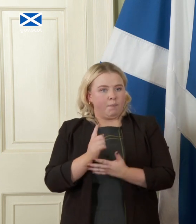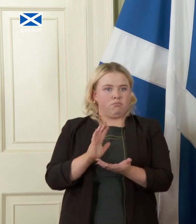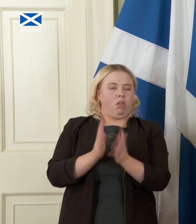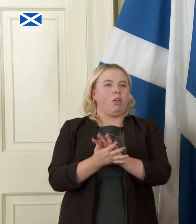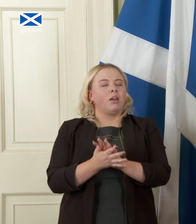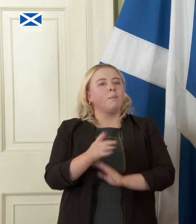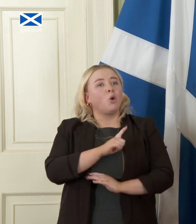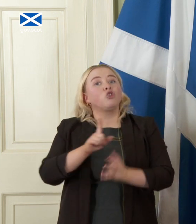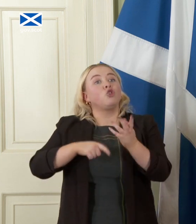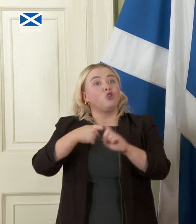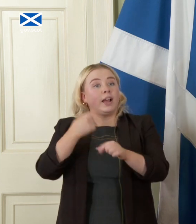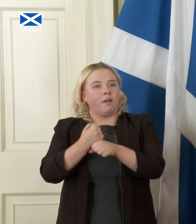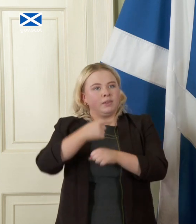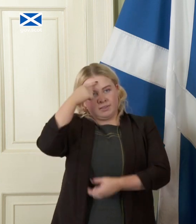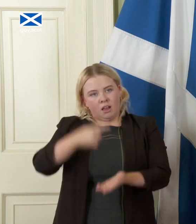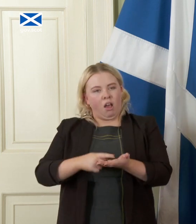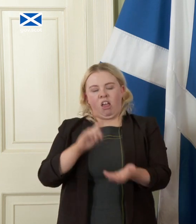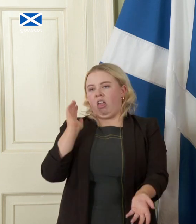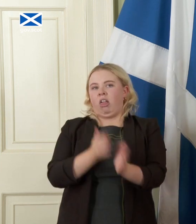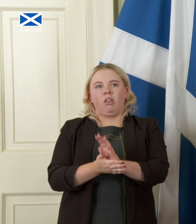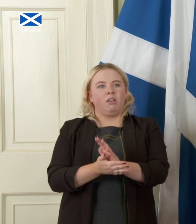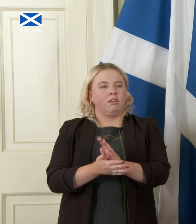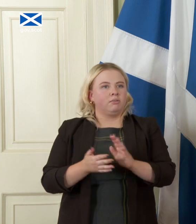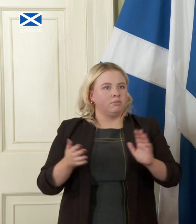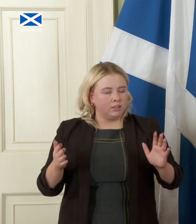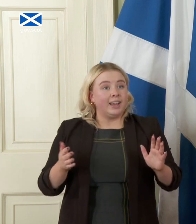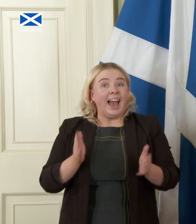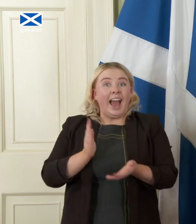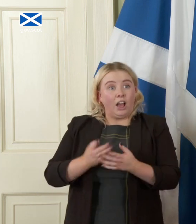calamitous decisions and actually getting away from UK governments we don't vote for